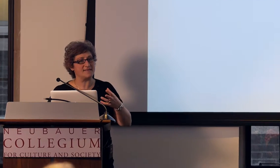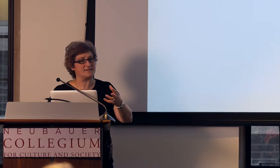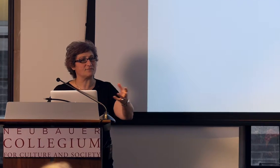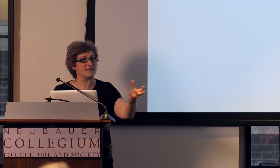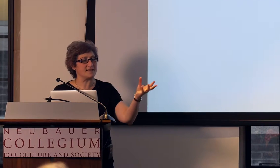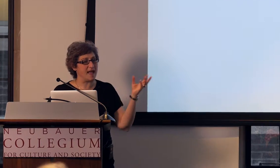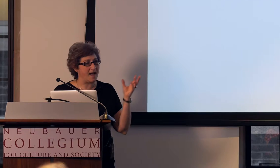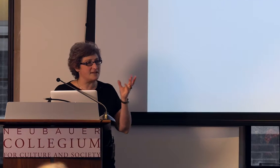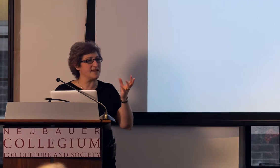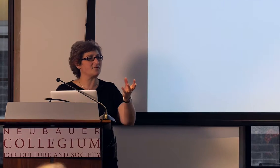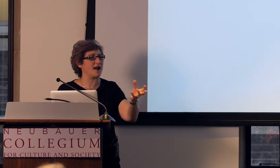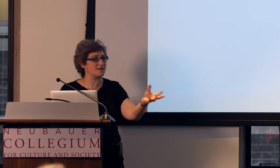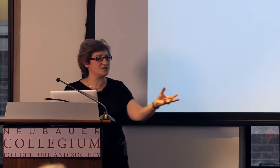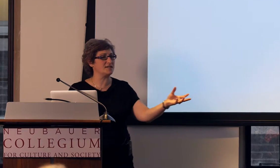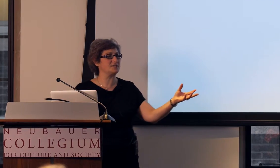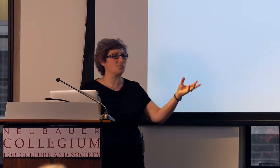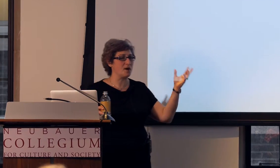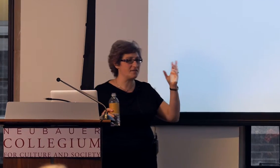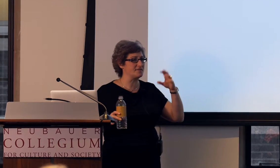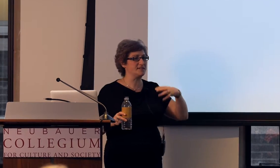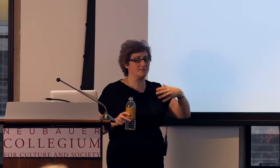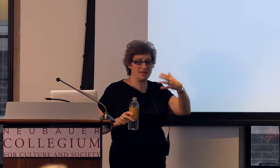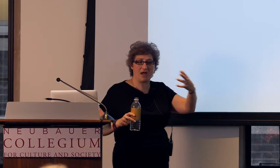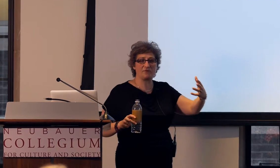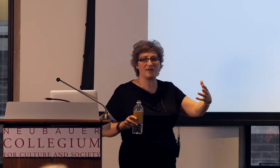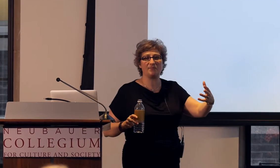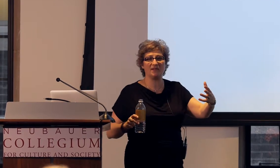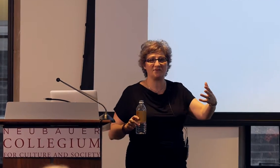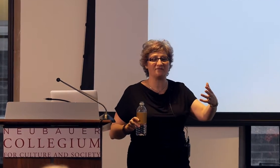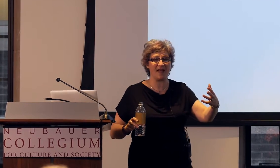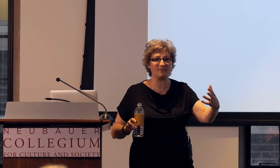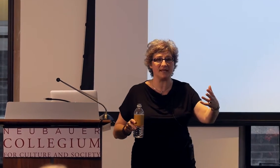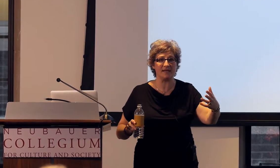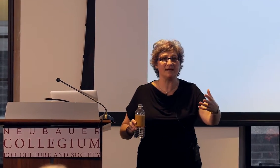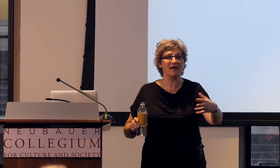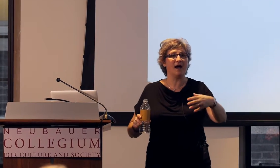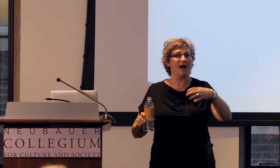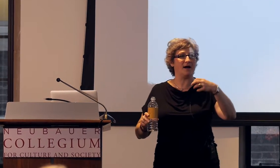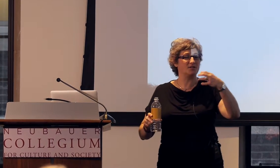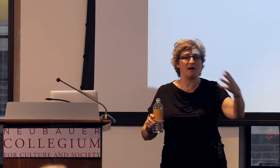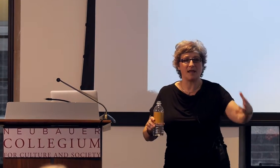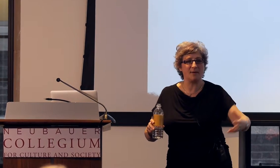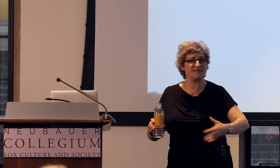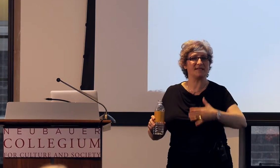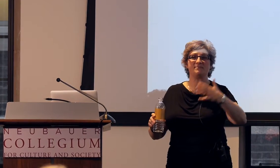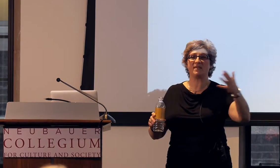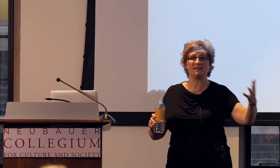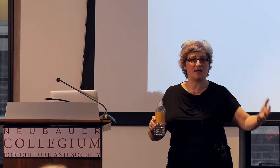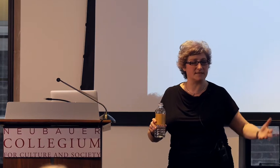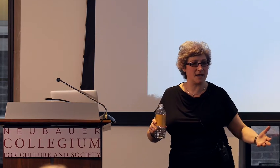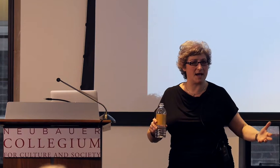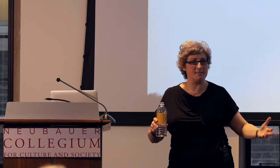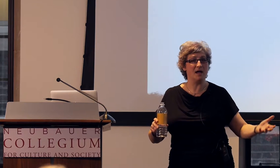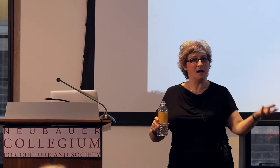and this, having interactions with other people in your family, talking about the same things all the time,